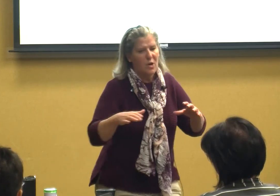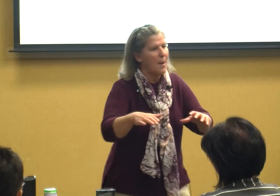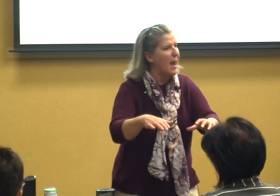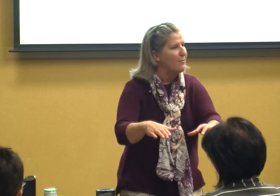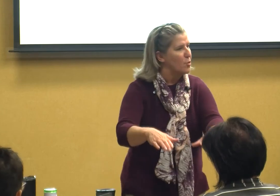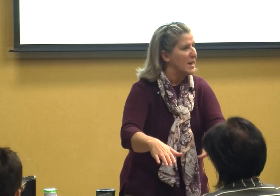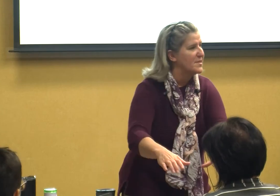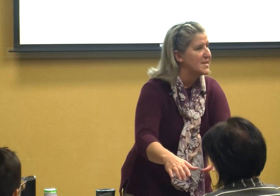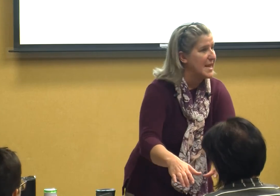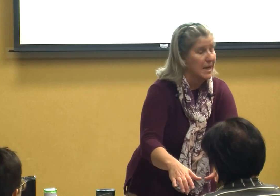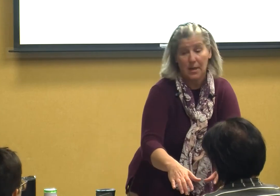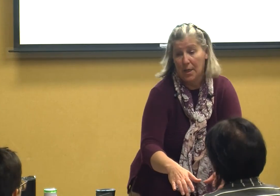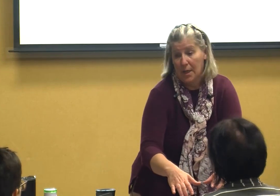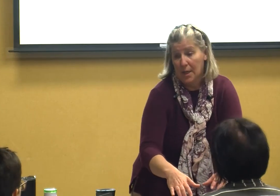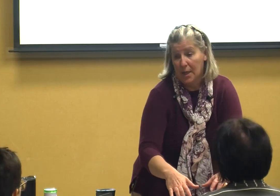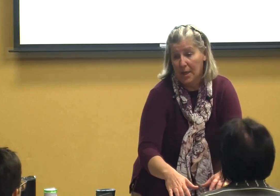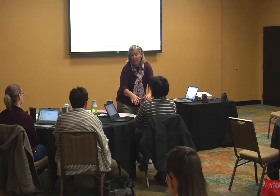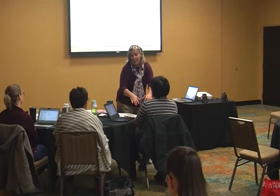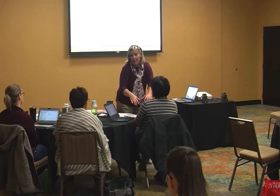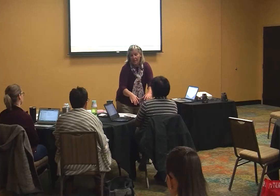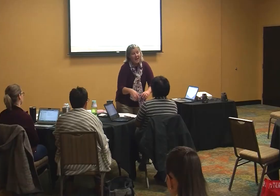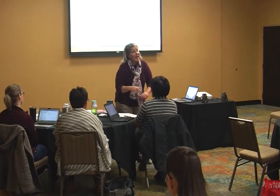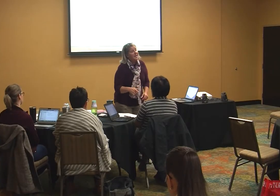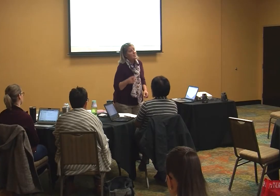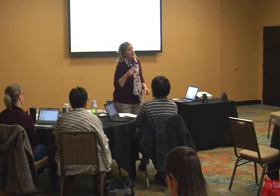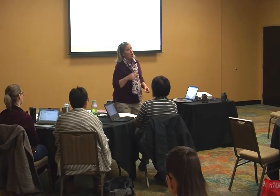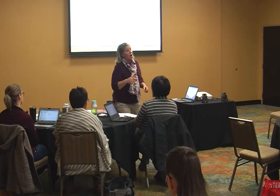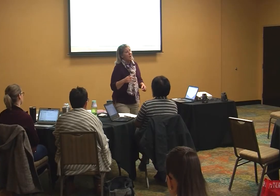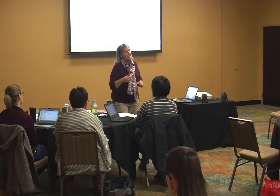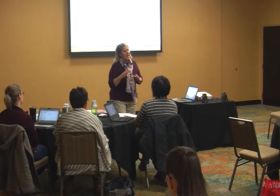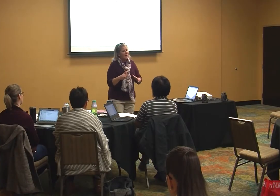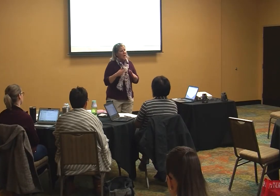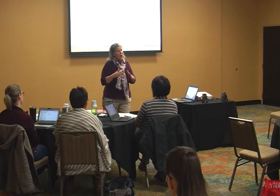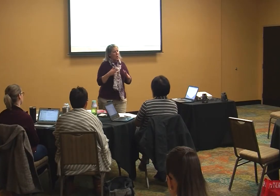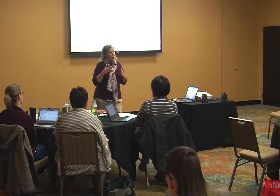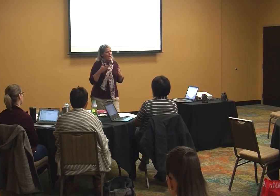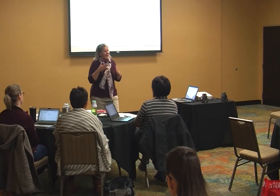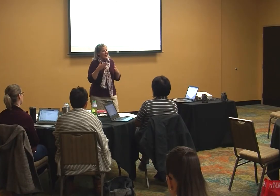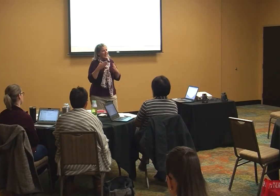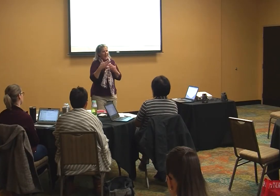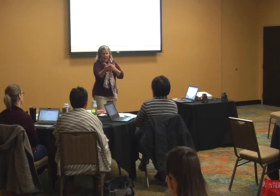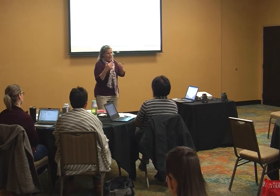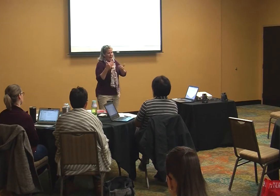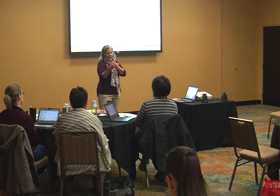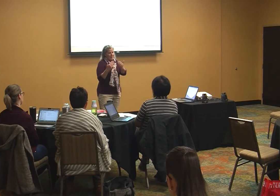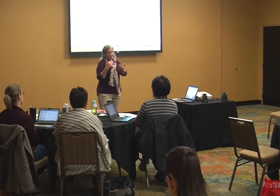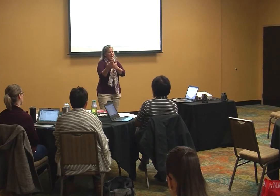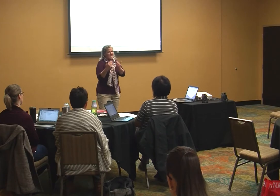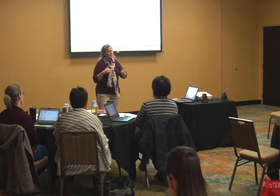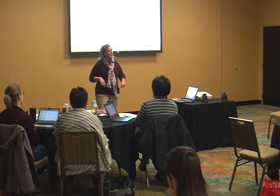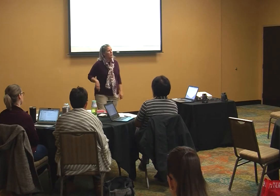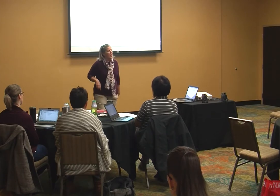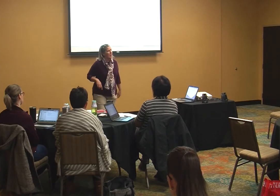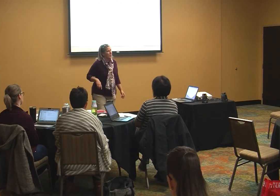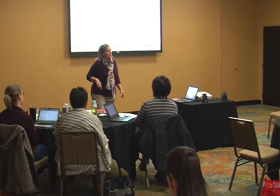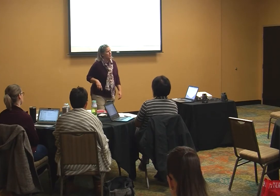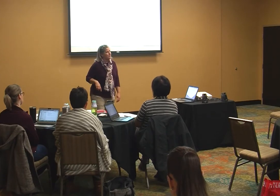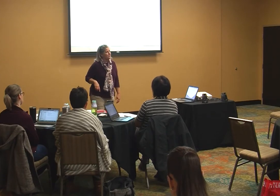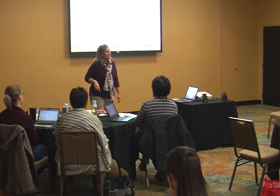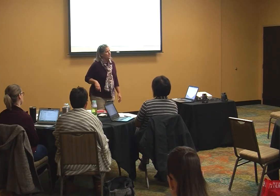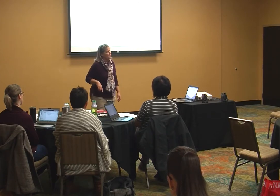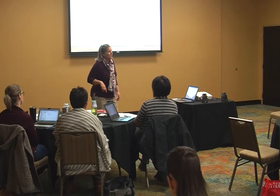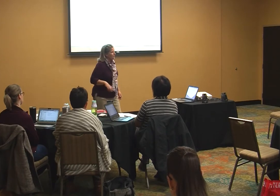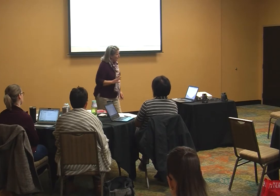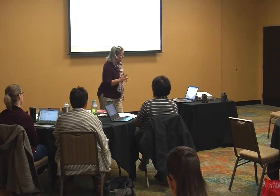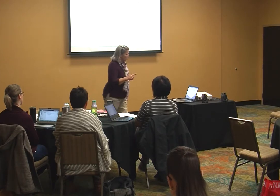come after me and seek it and it's because they know I'm trying to speak their language and we'll